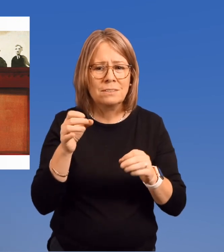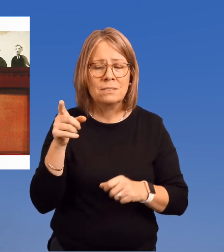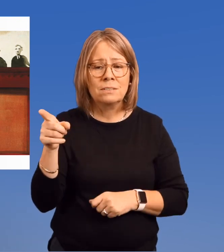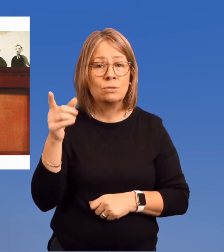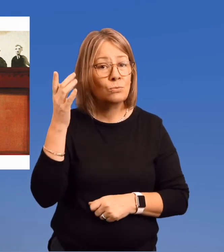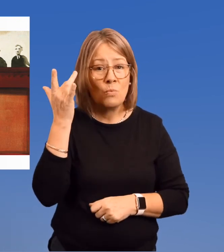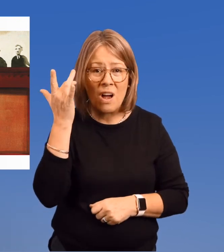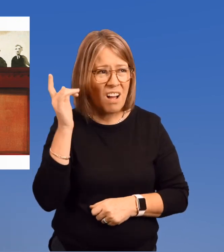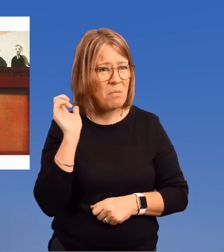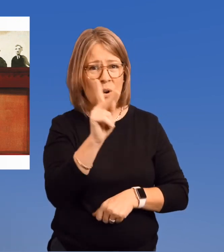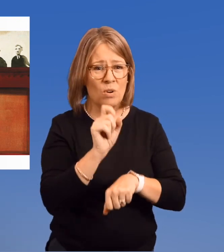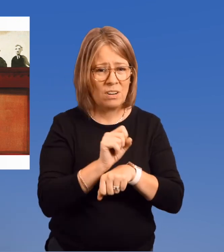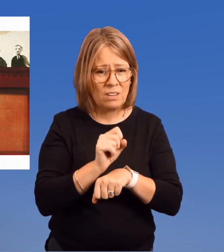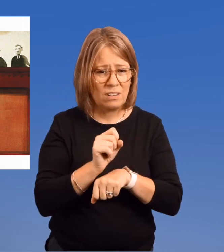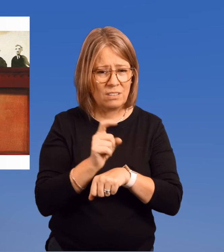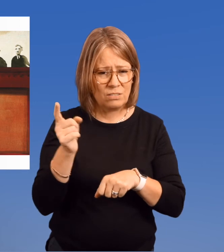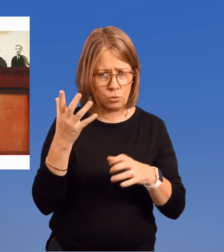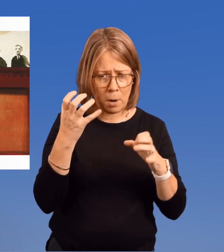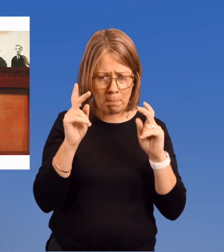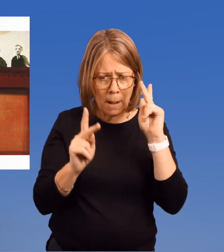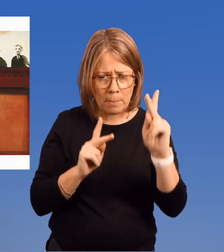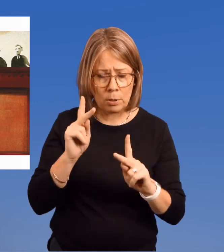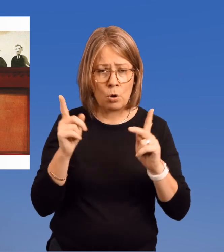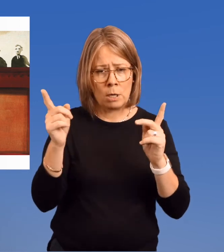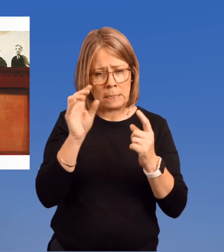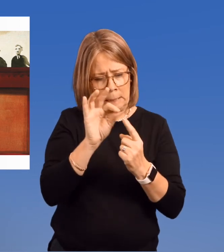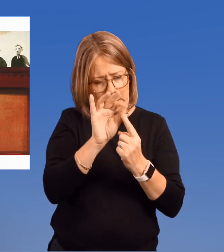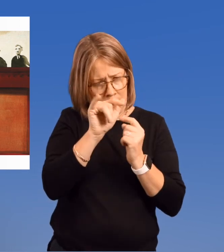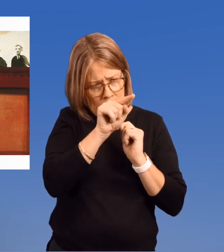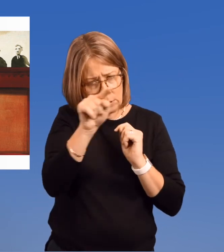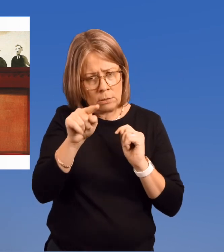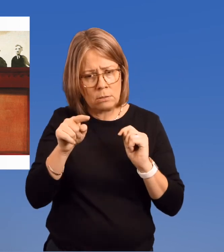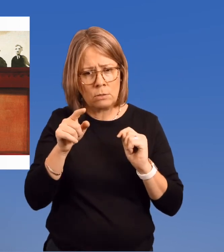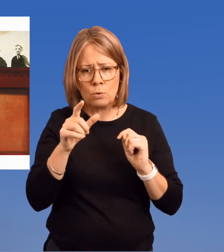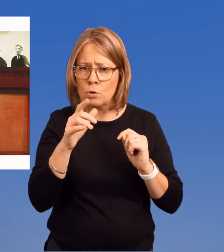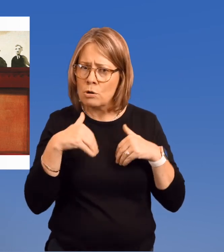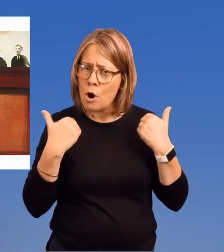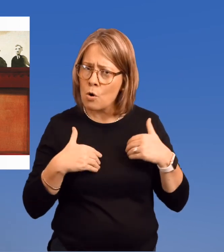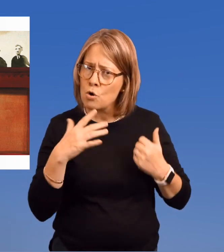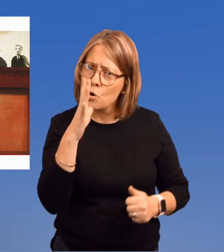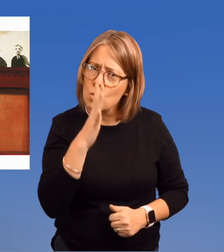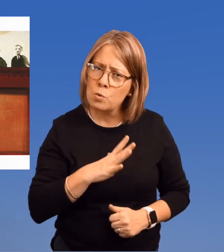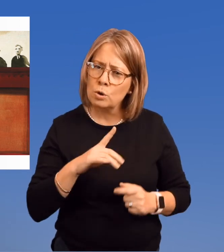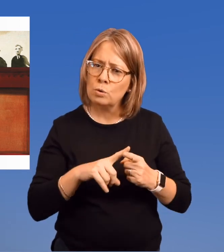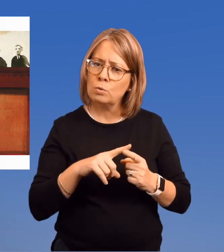She did so because she wanted people, especially young women,